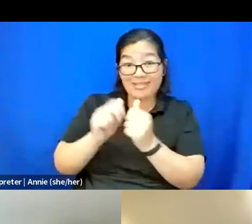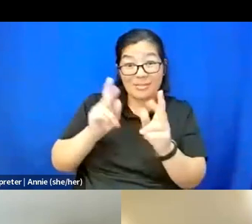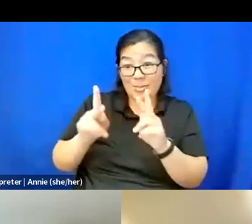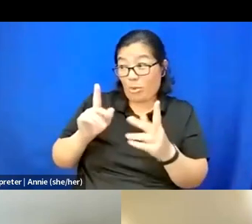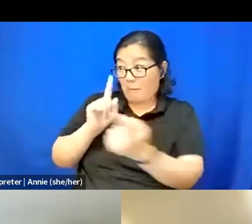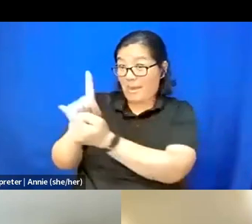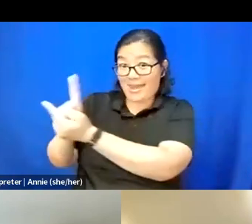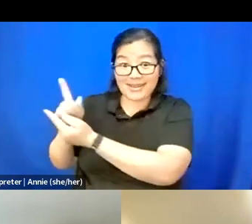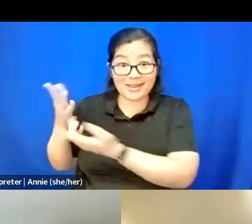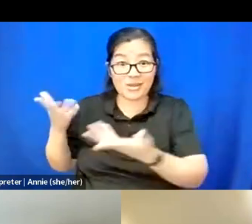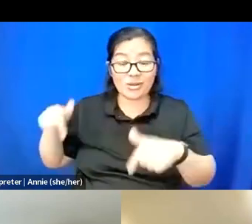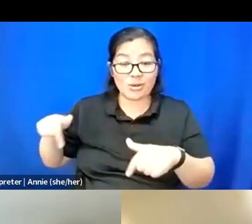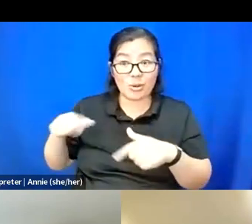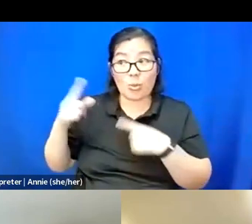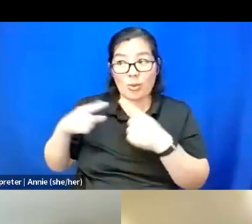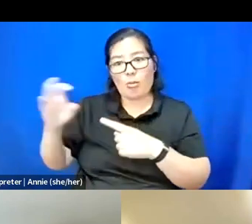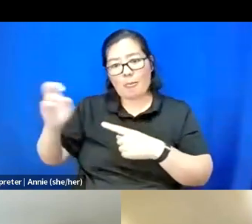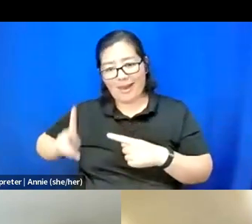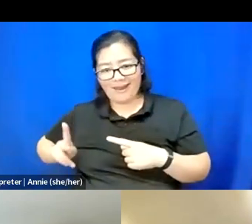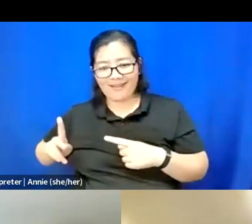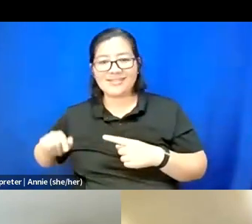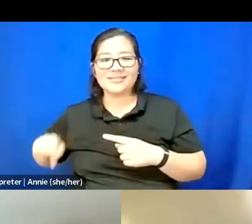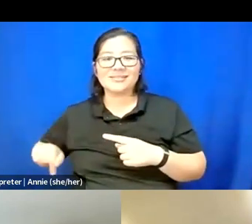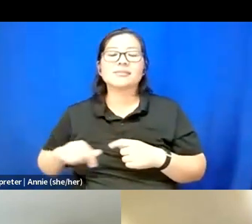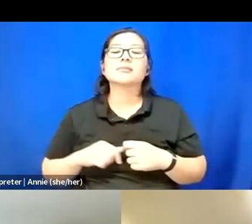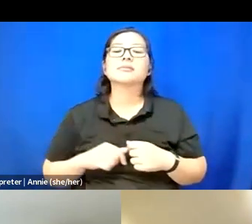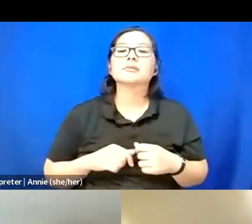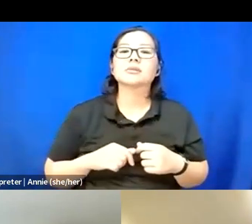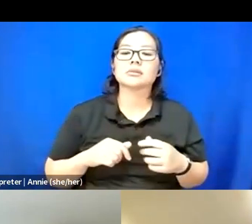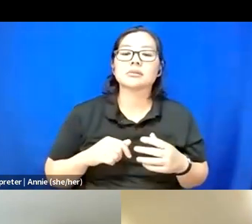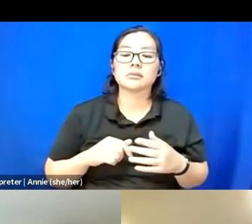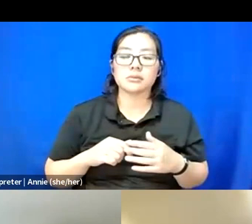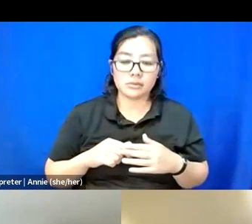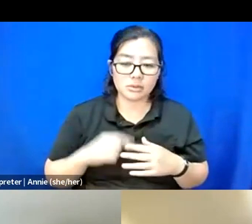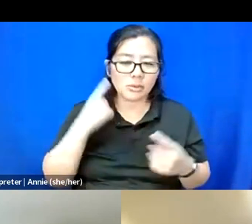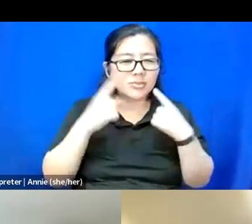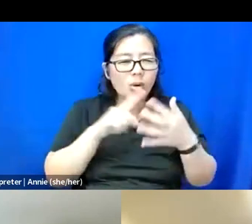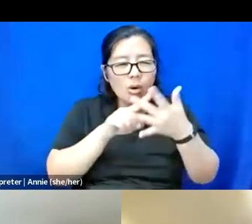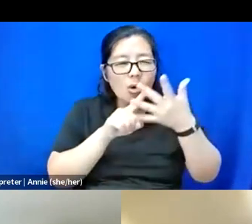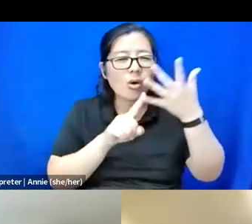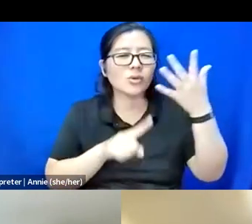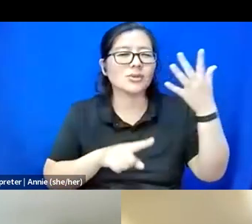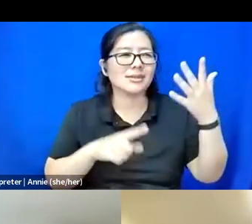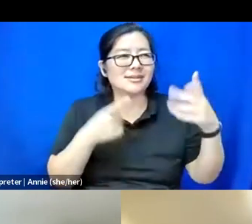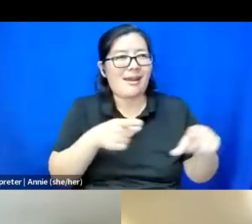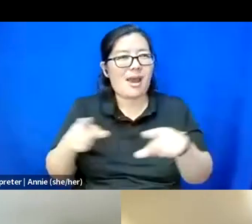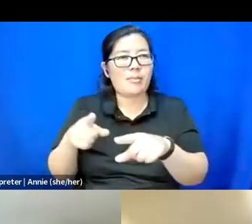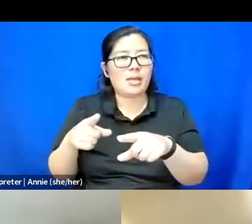And so, just considering all of those things, I feel like are shaping the ways that my art will take place outside of this.